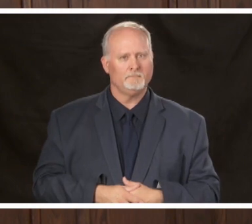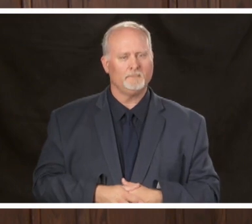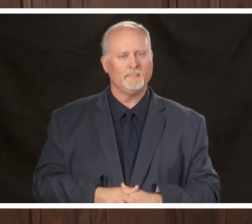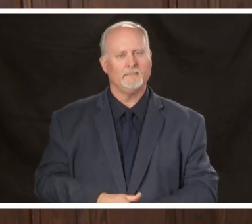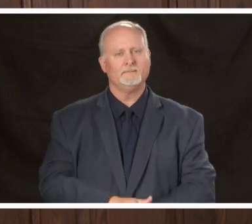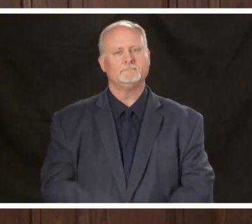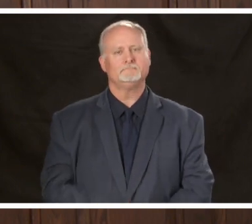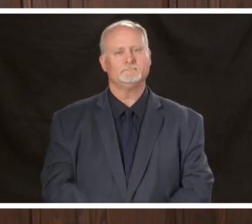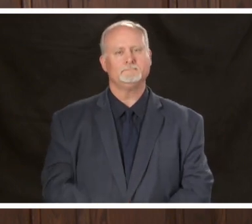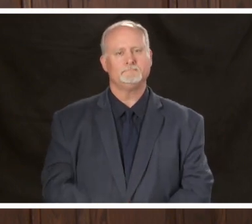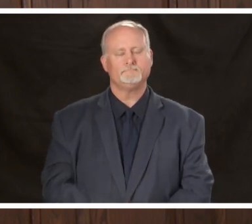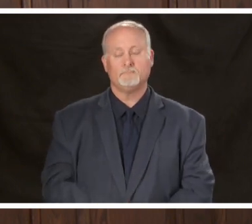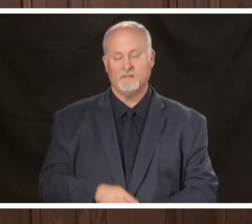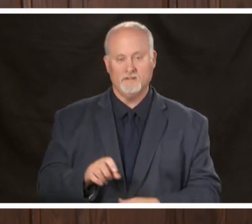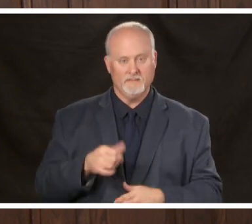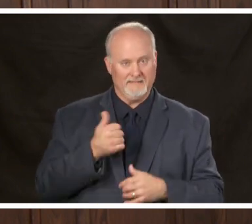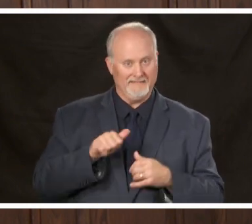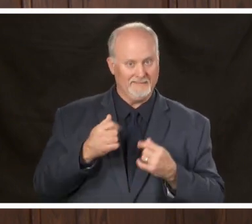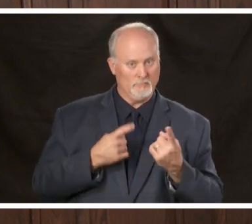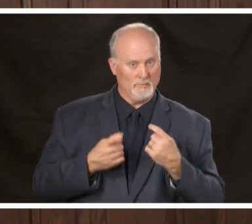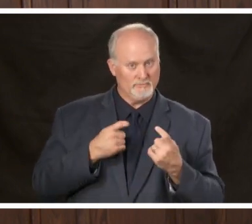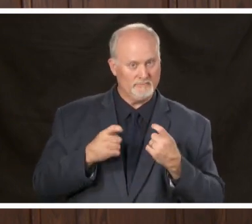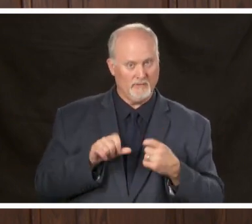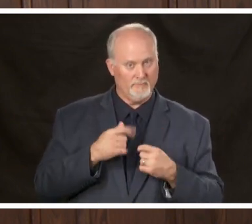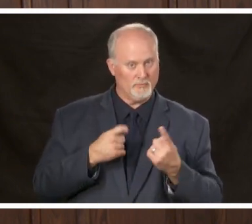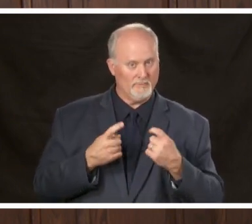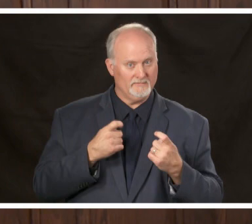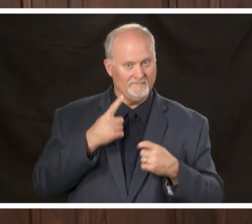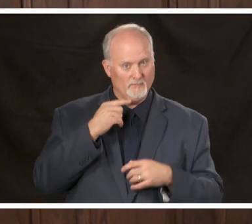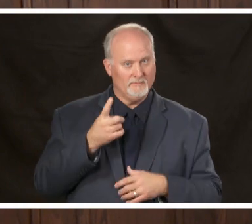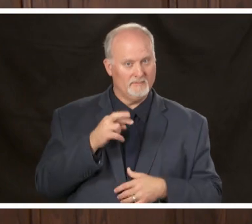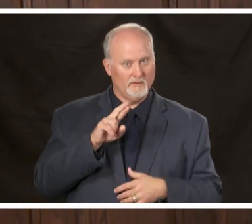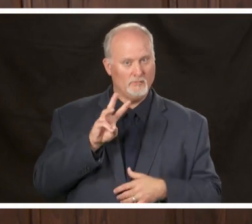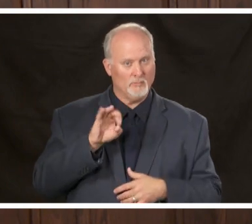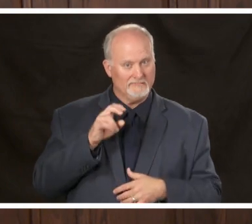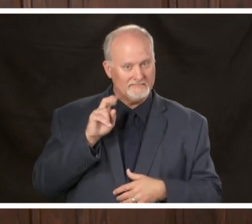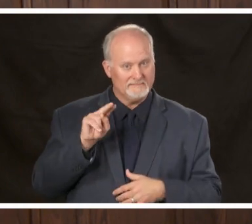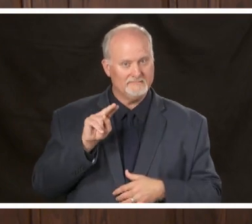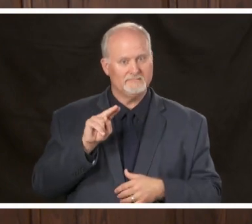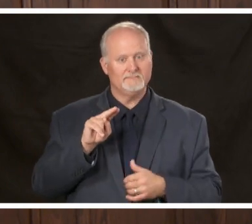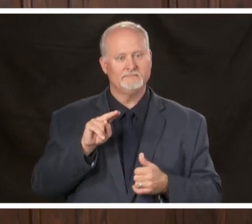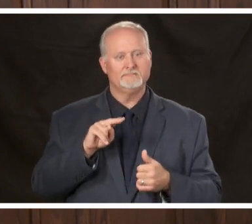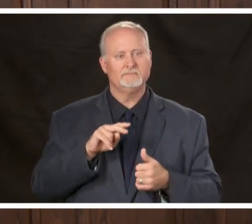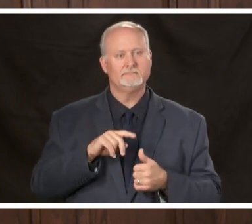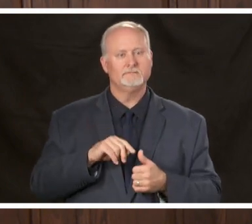are there any questions any further questions for dr. Wilson